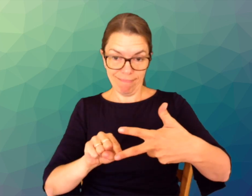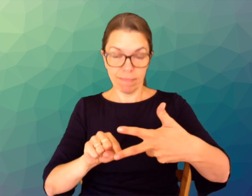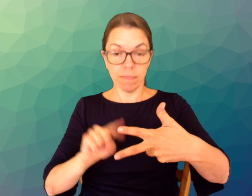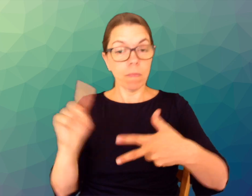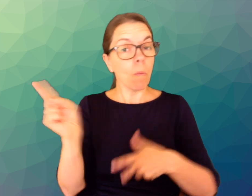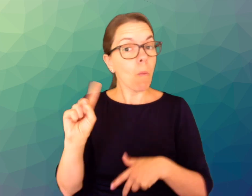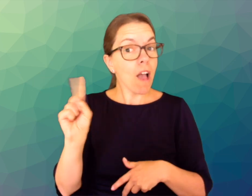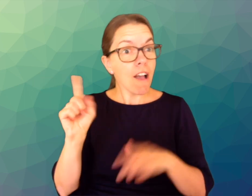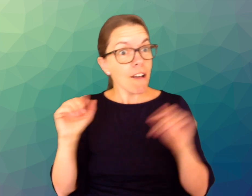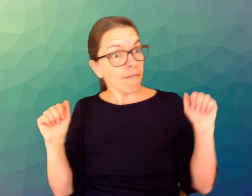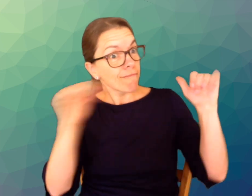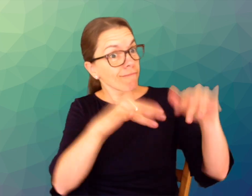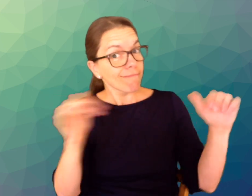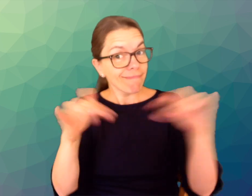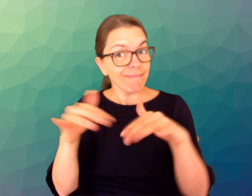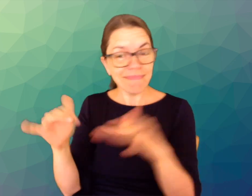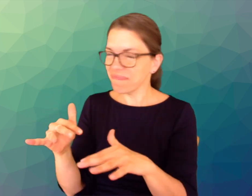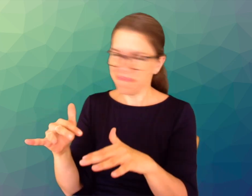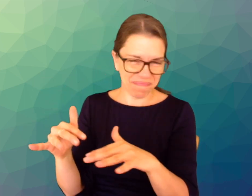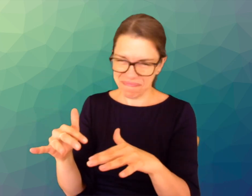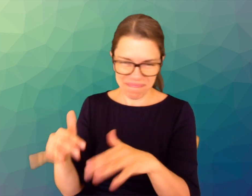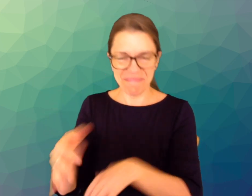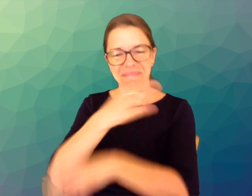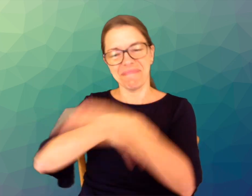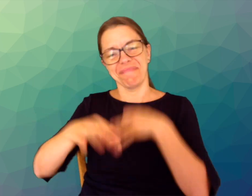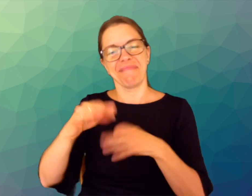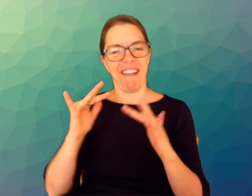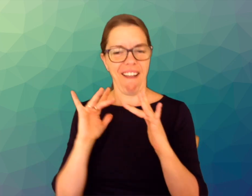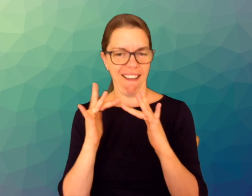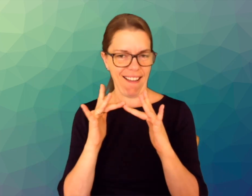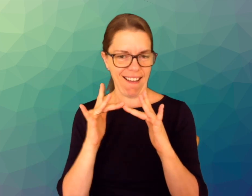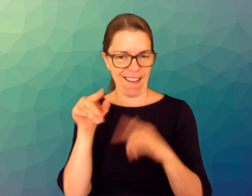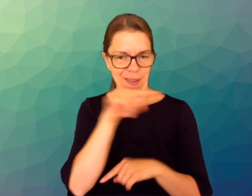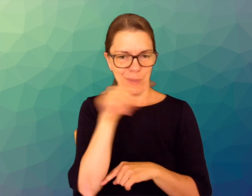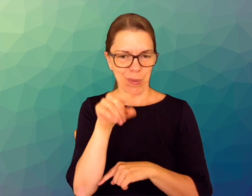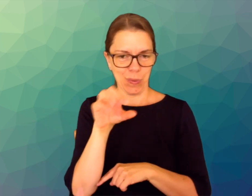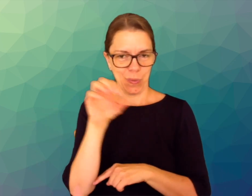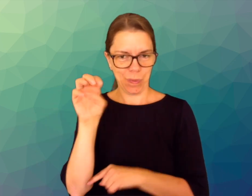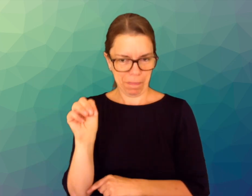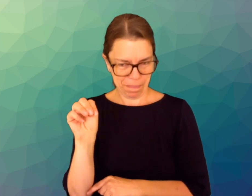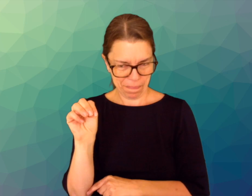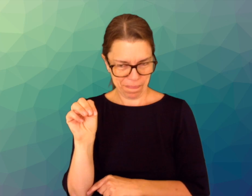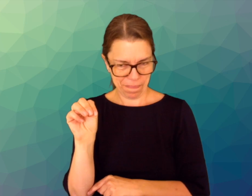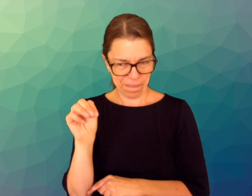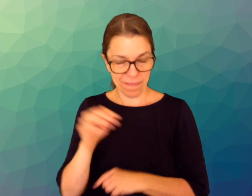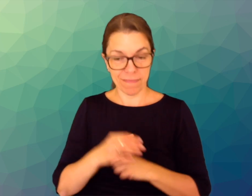They will all take place on Zoom.